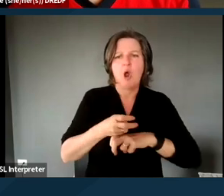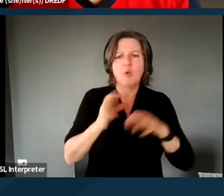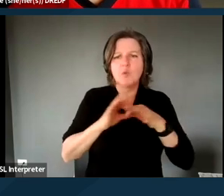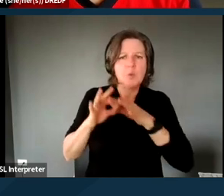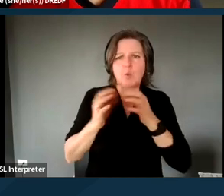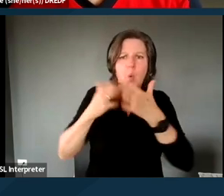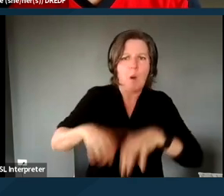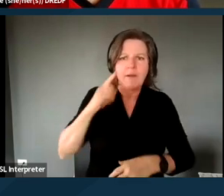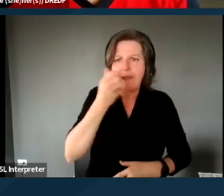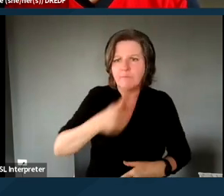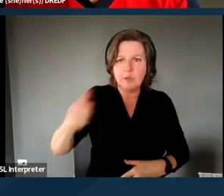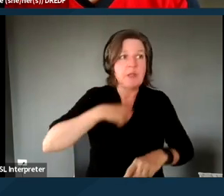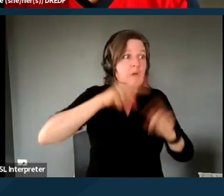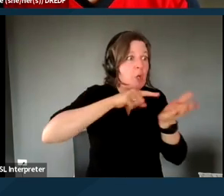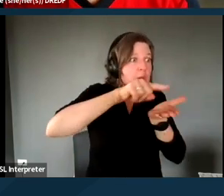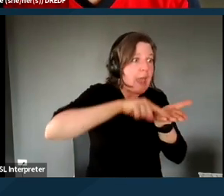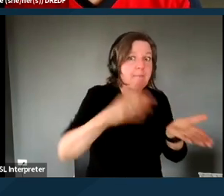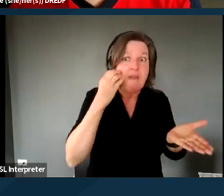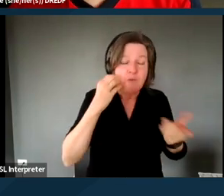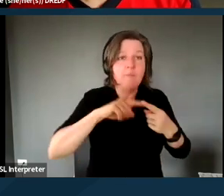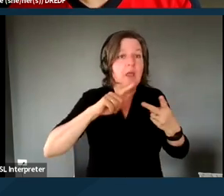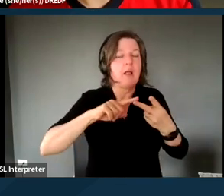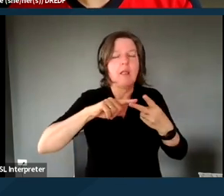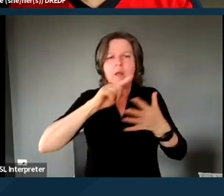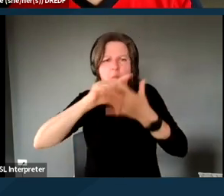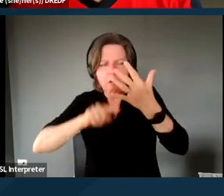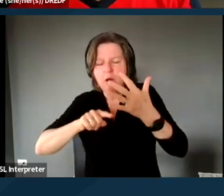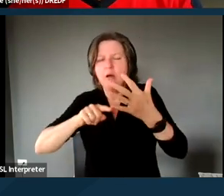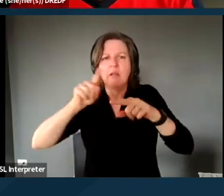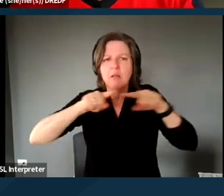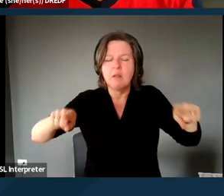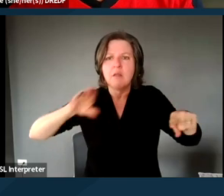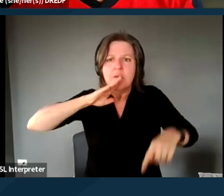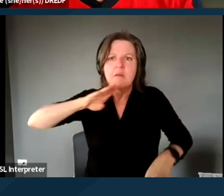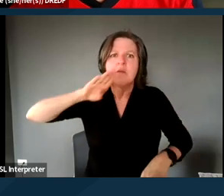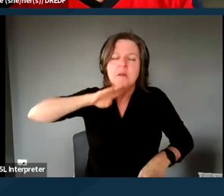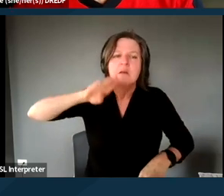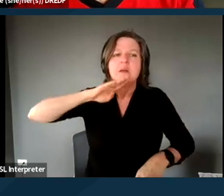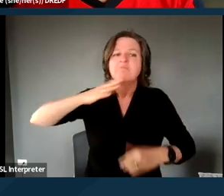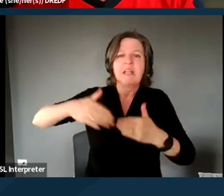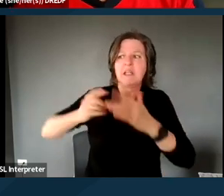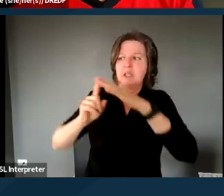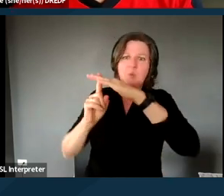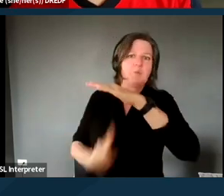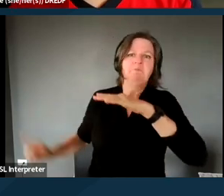it's very easy to have someone just fall off. So the enhanced case management can be a very valuable service,